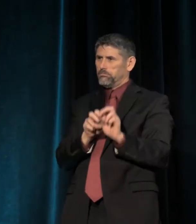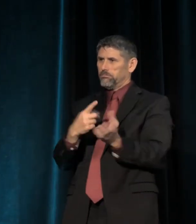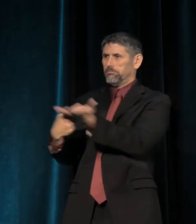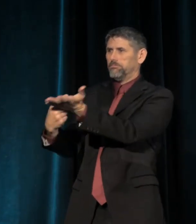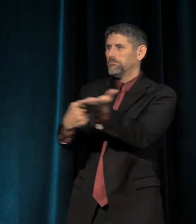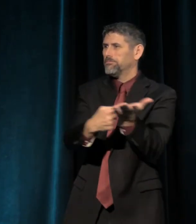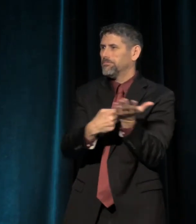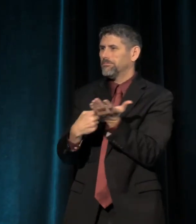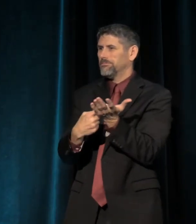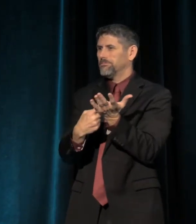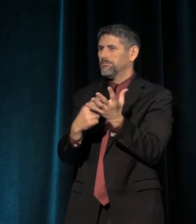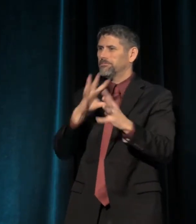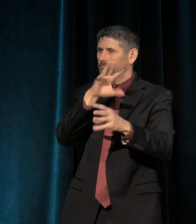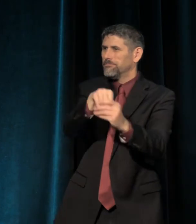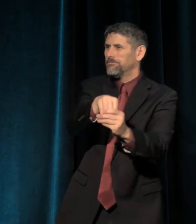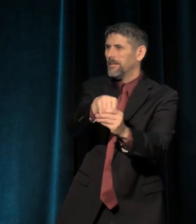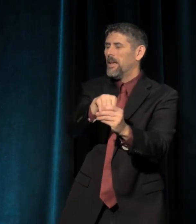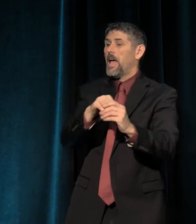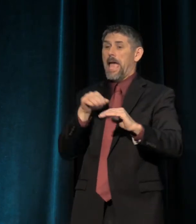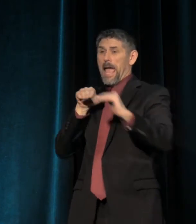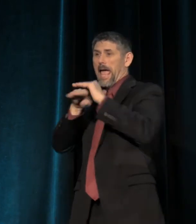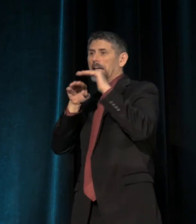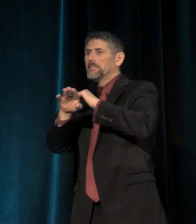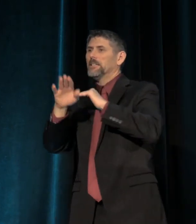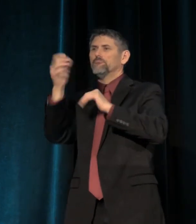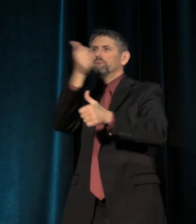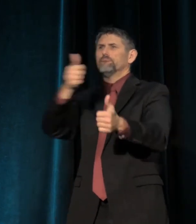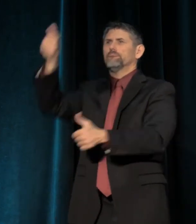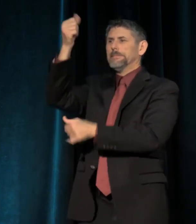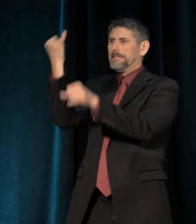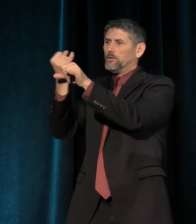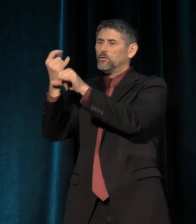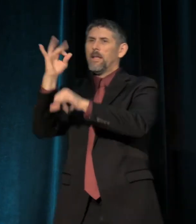Access to institutions of power and advancement, yes,